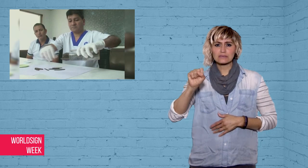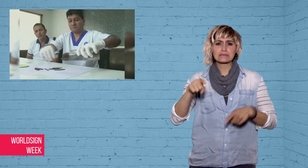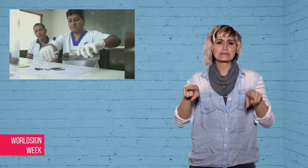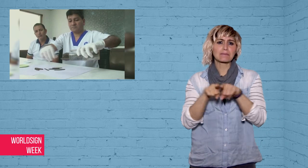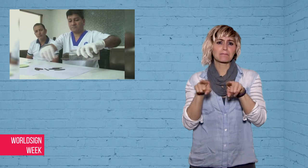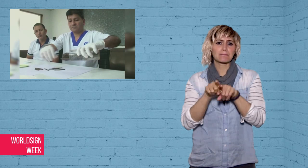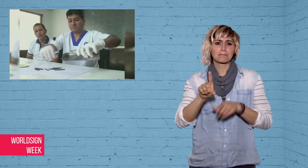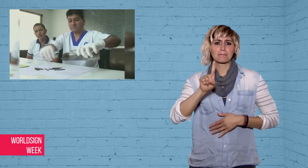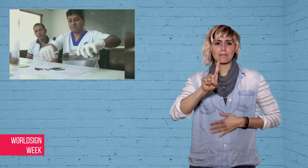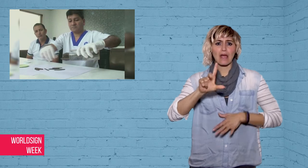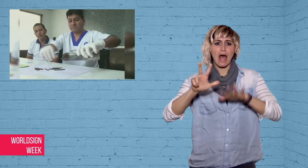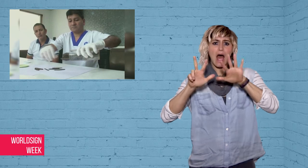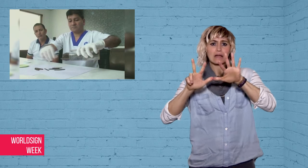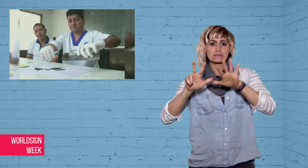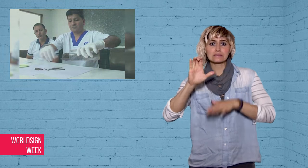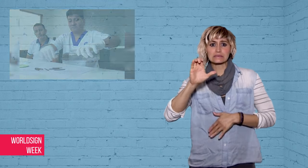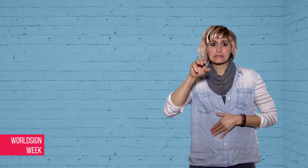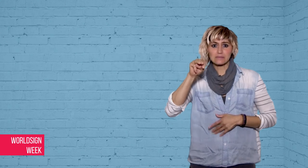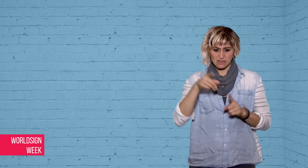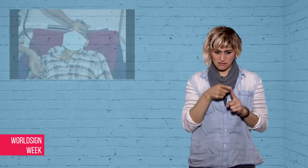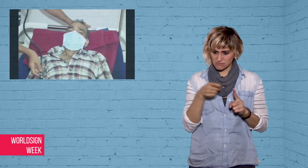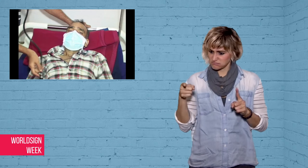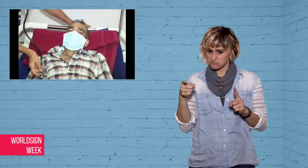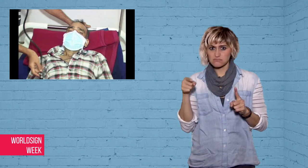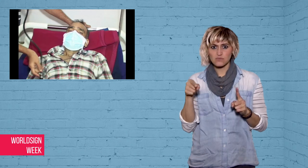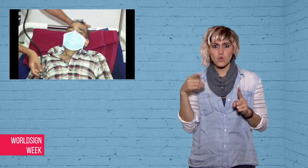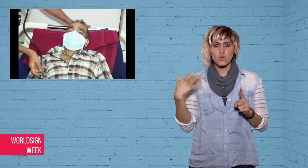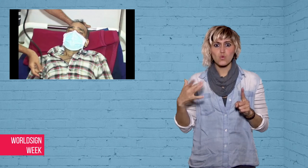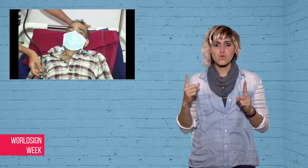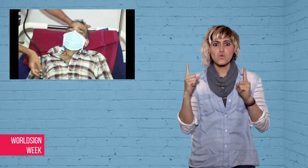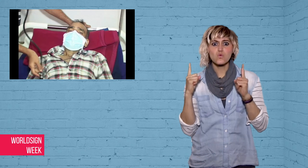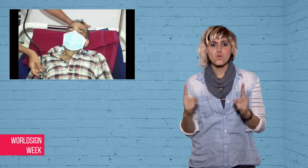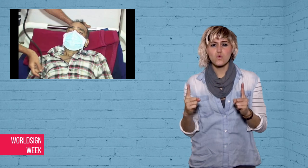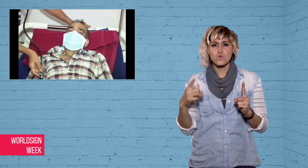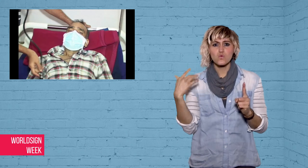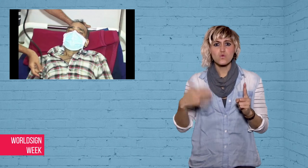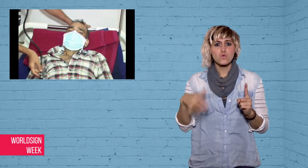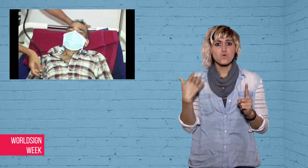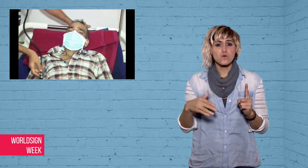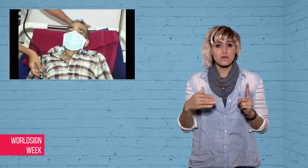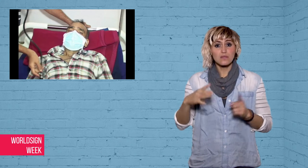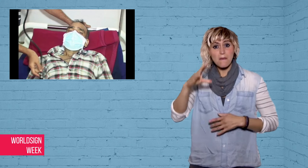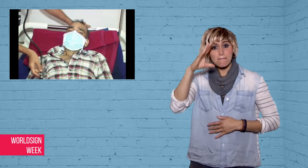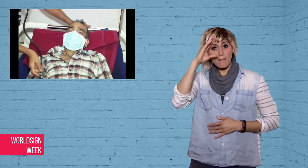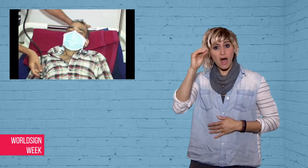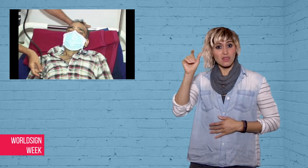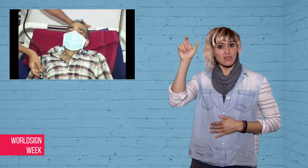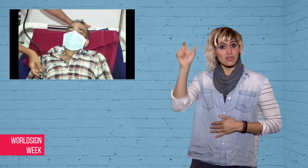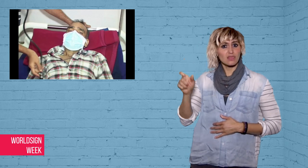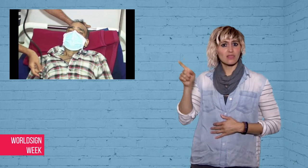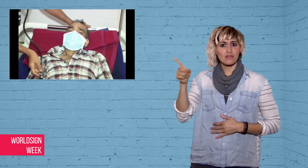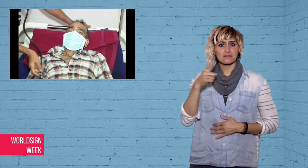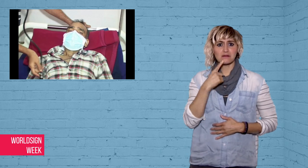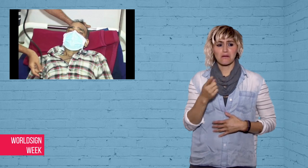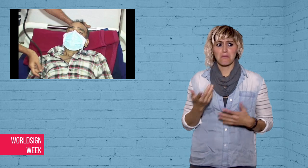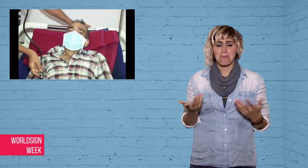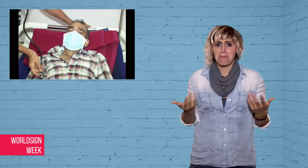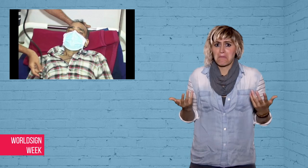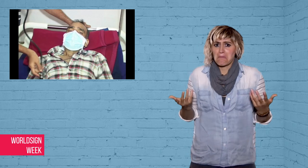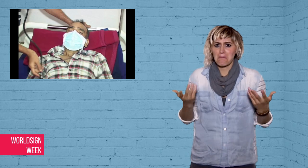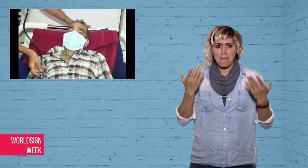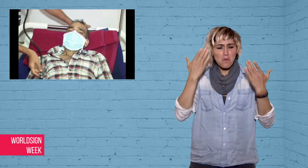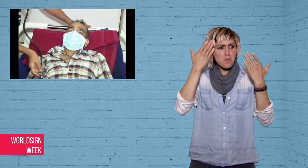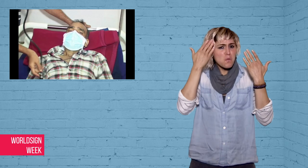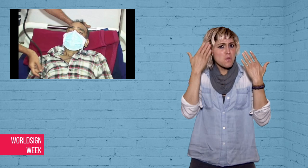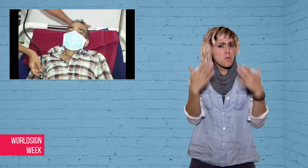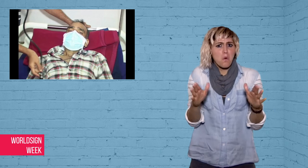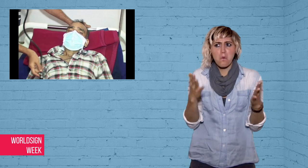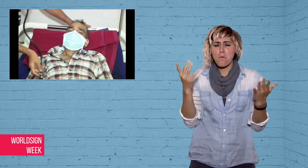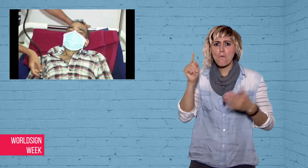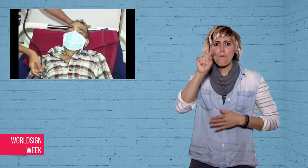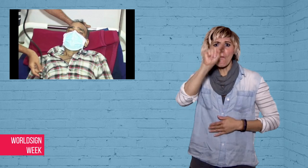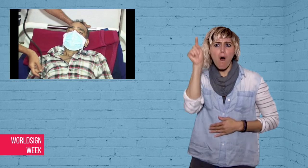The man said he did not know why